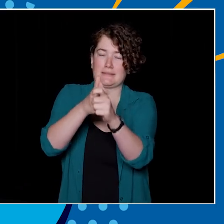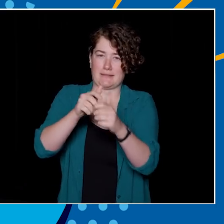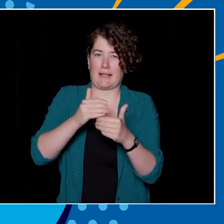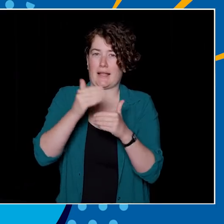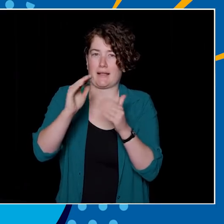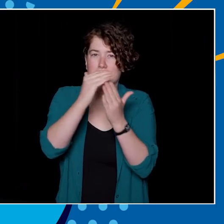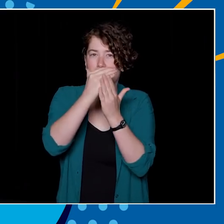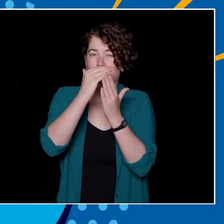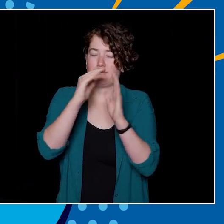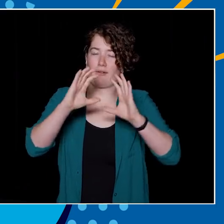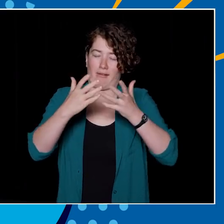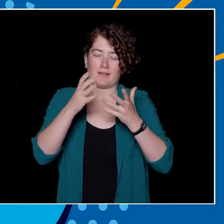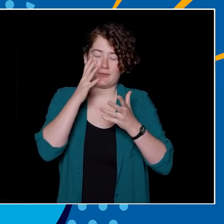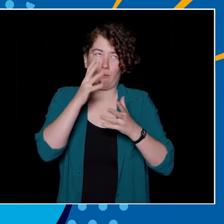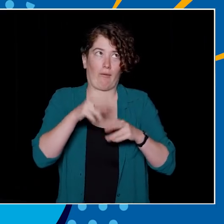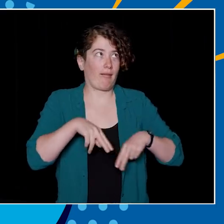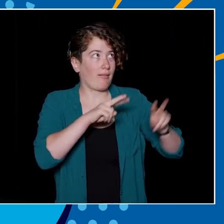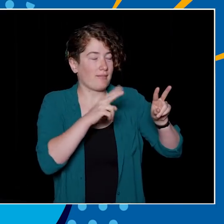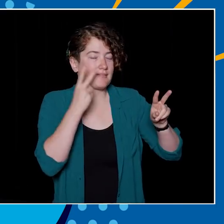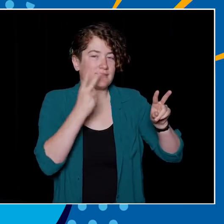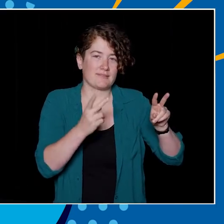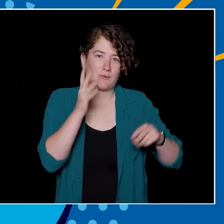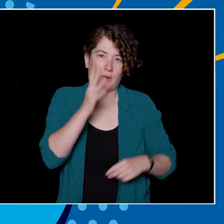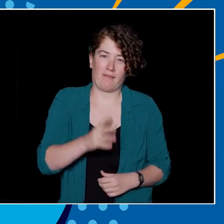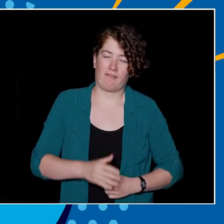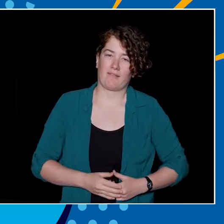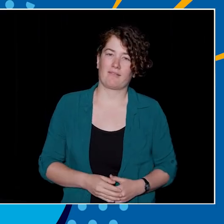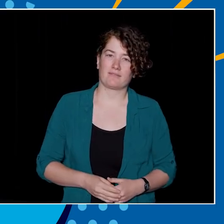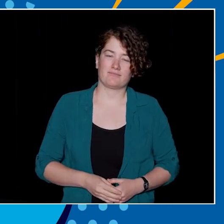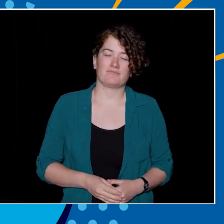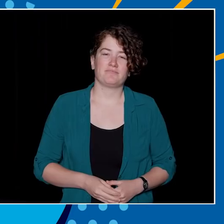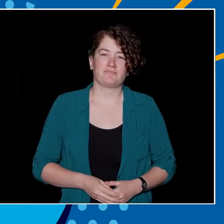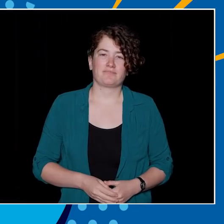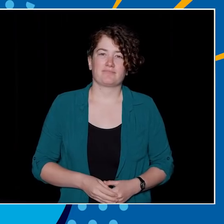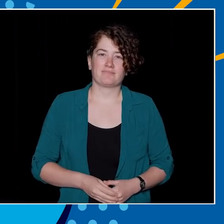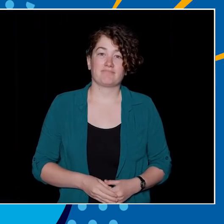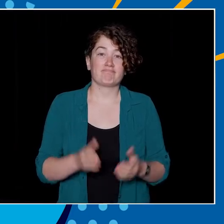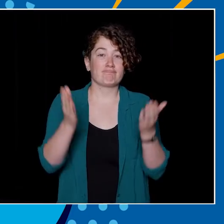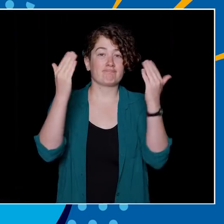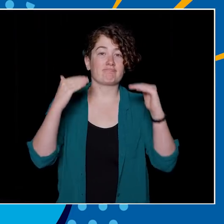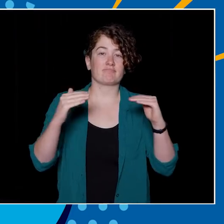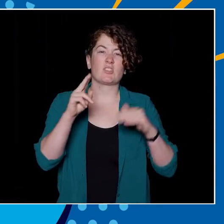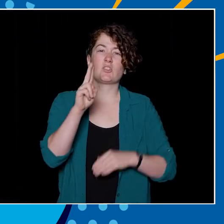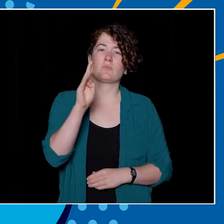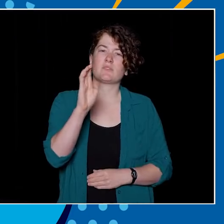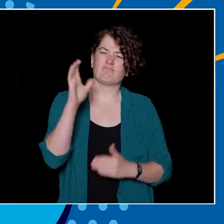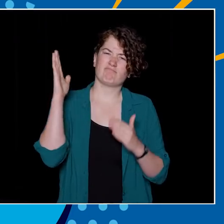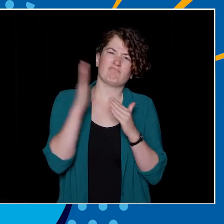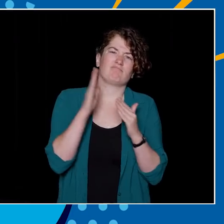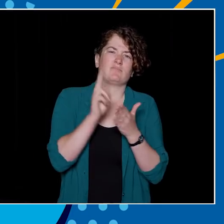from Forestry to Buchanan. All right, onto our very next question. UBC is a top university in the world